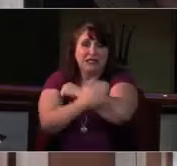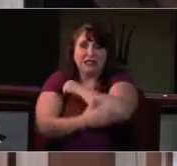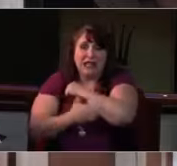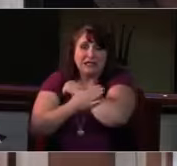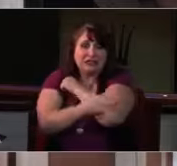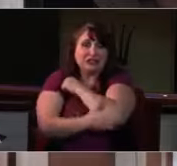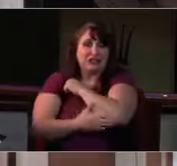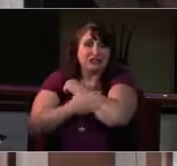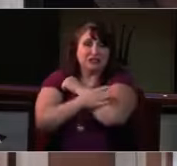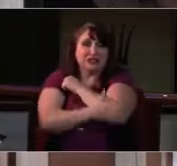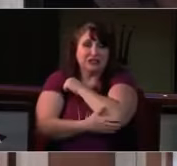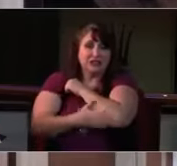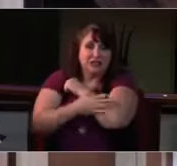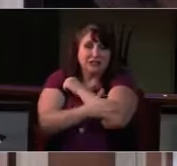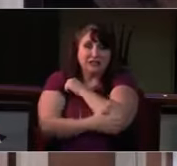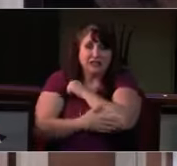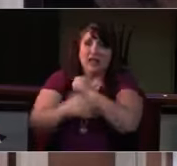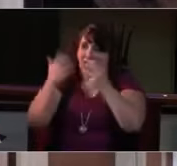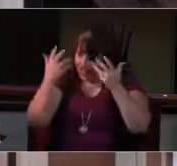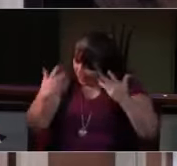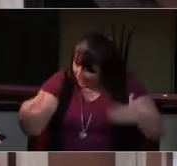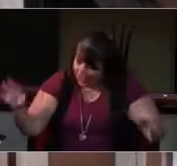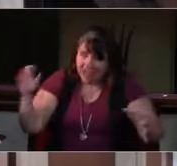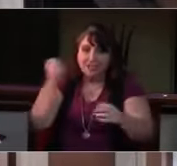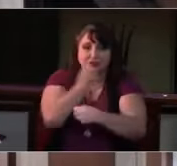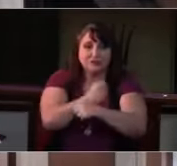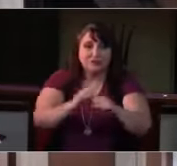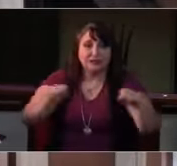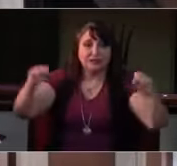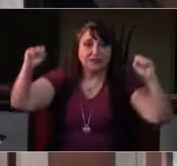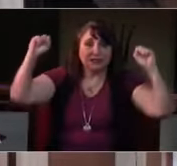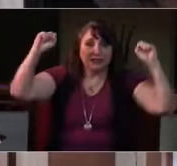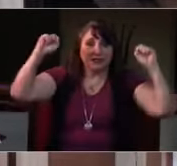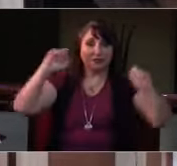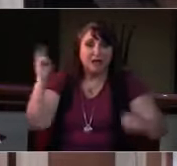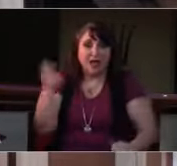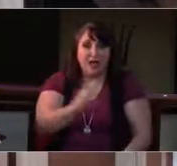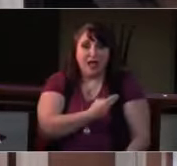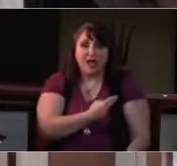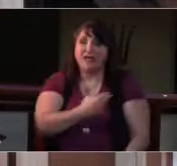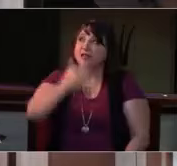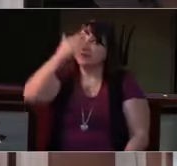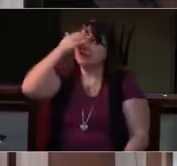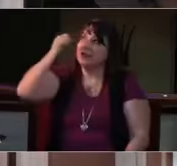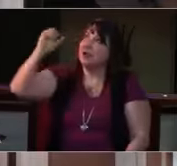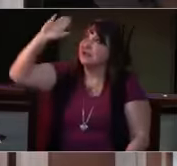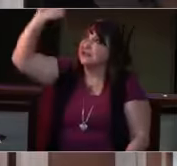his the victory alone.